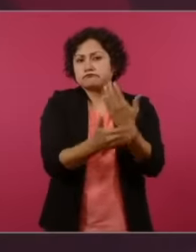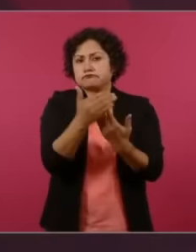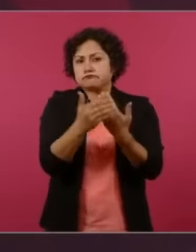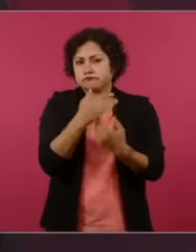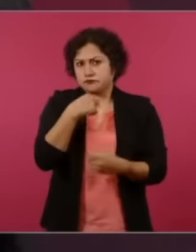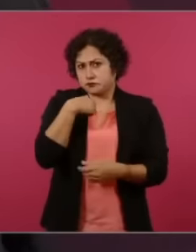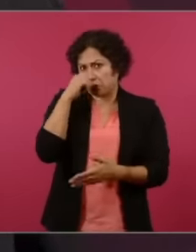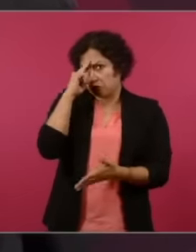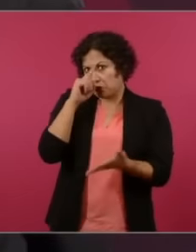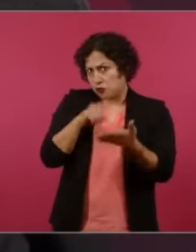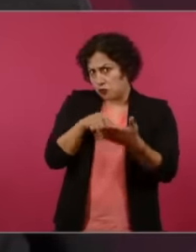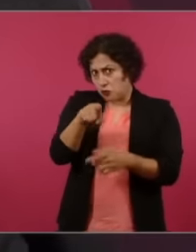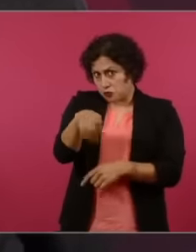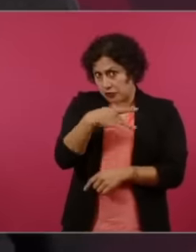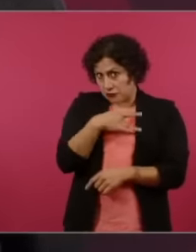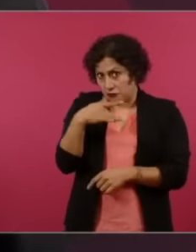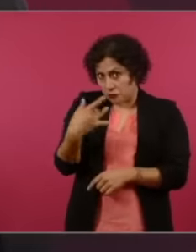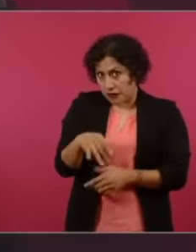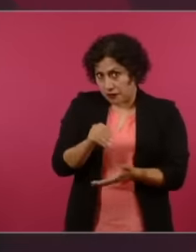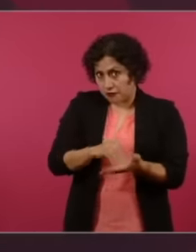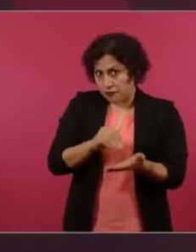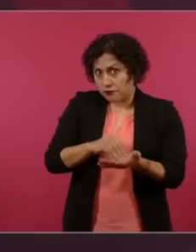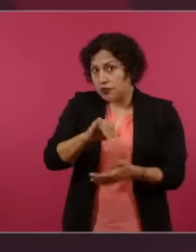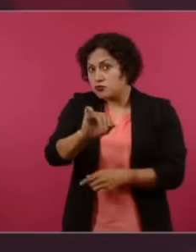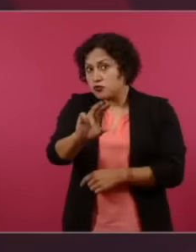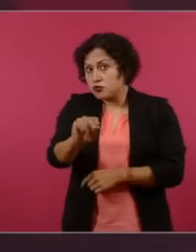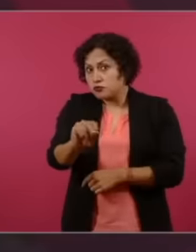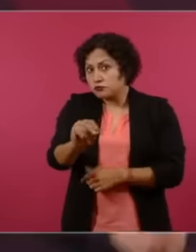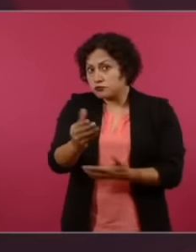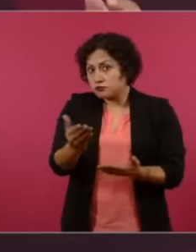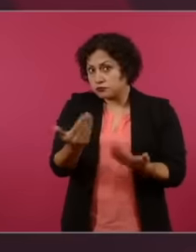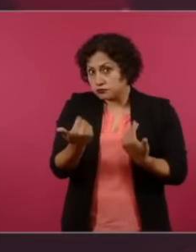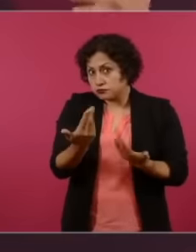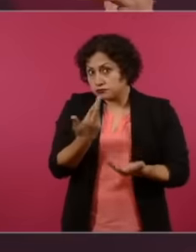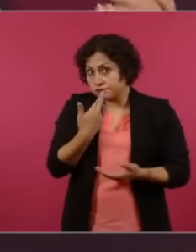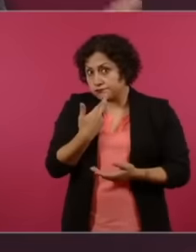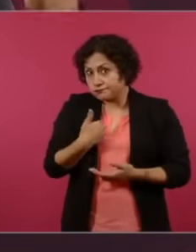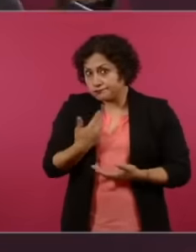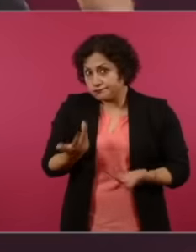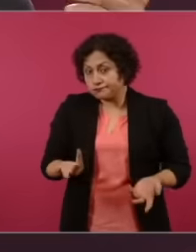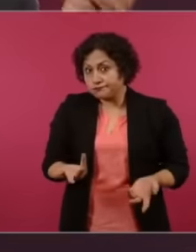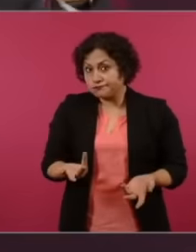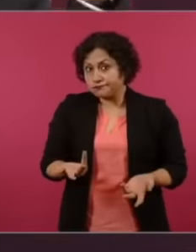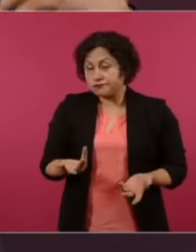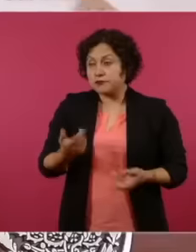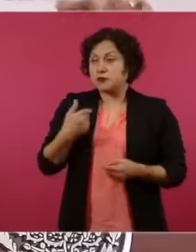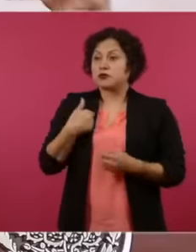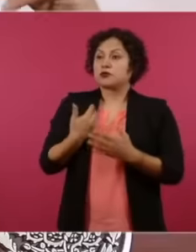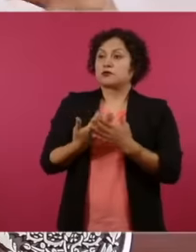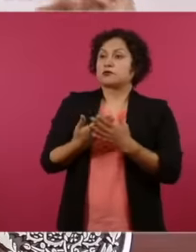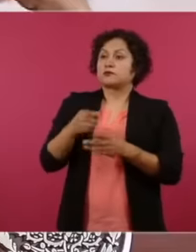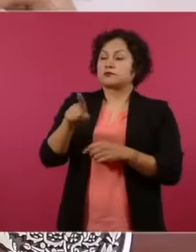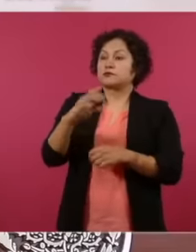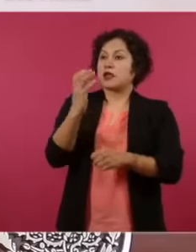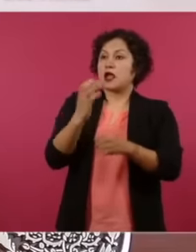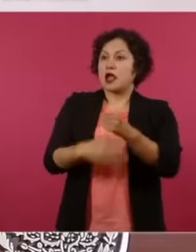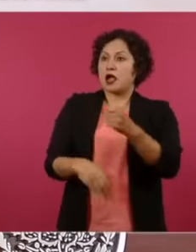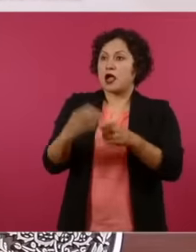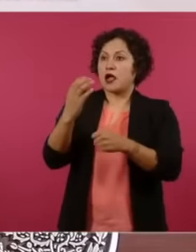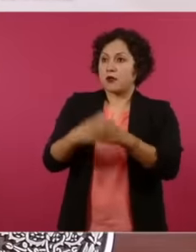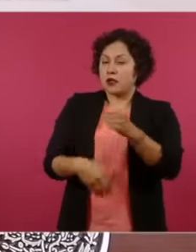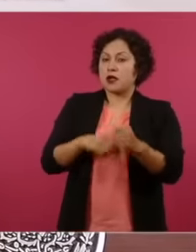isn't it the question of how the state is investigated? I'm waiting for it to finish because then, well,